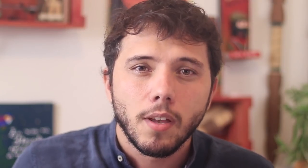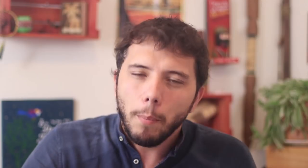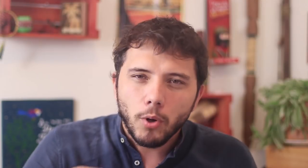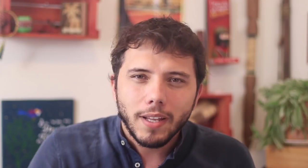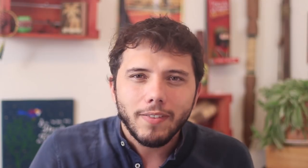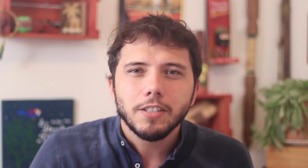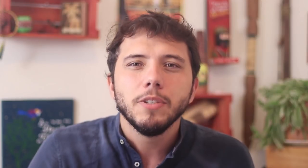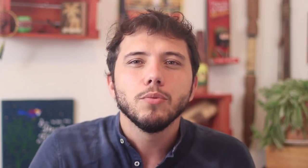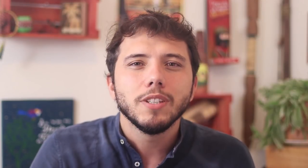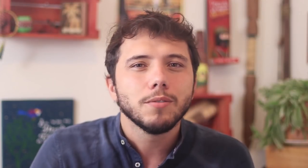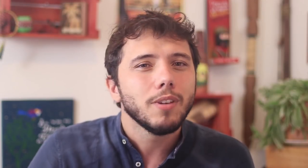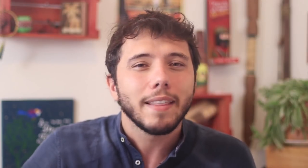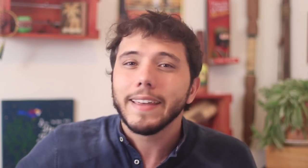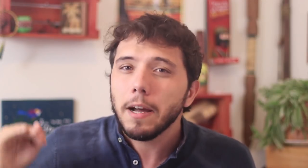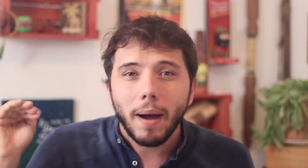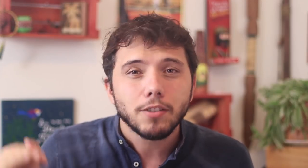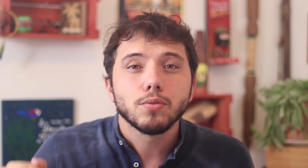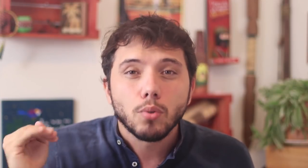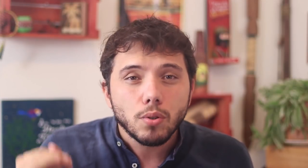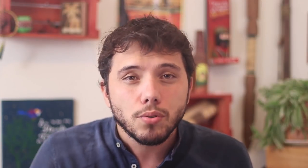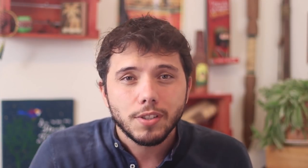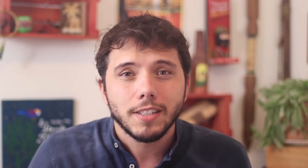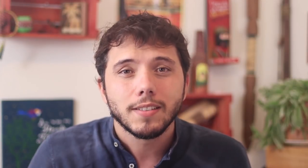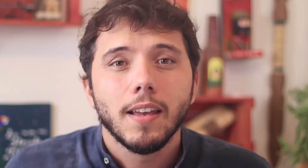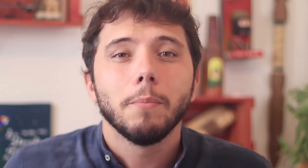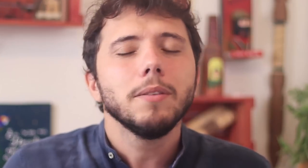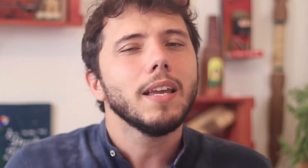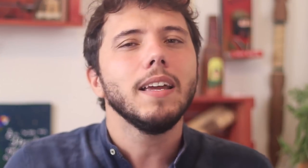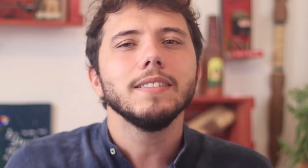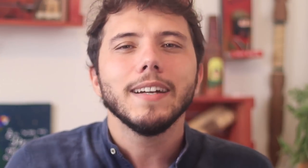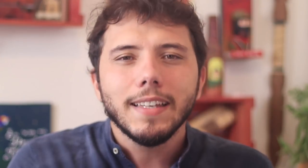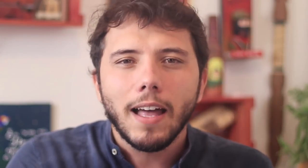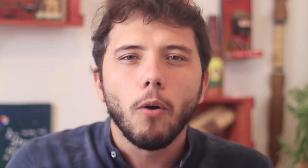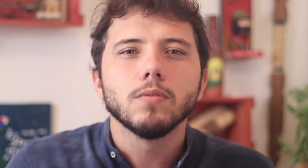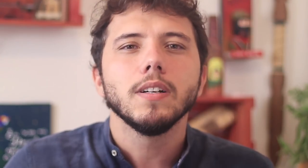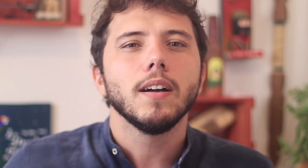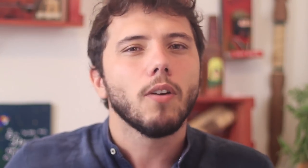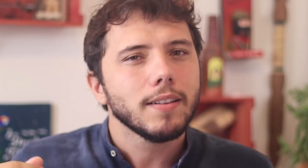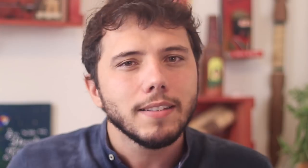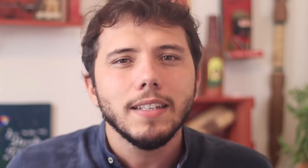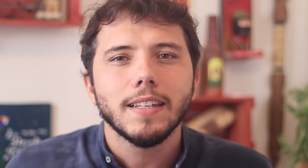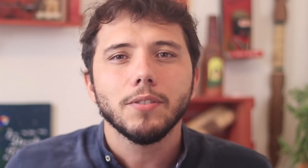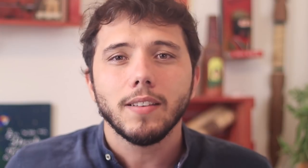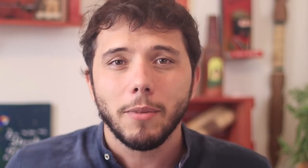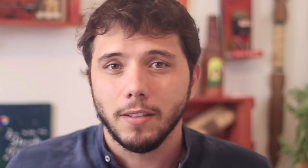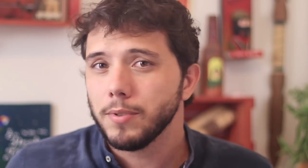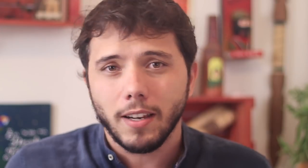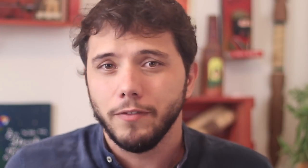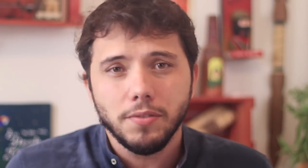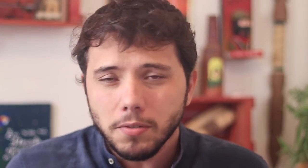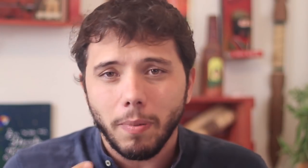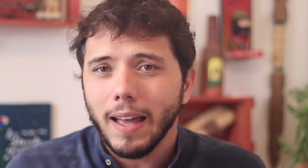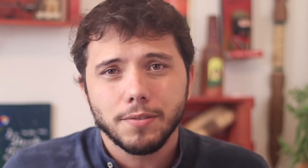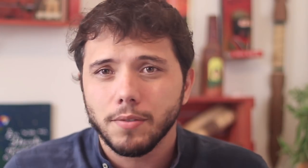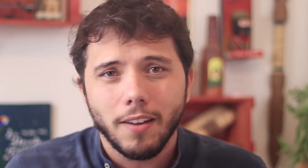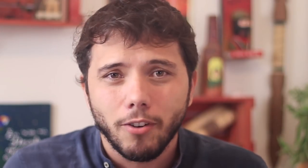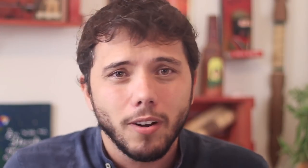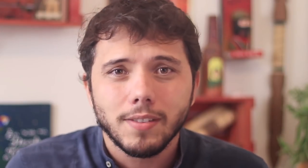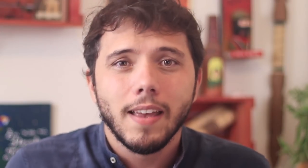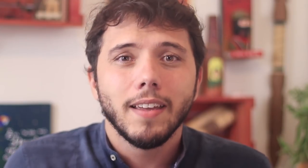His support base everyday is quickly diminishing. Even those that went along with it are now understanding that he is sacrificing their parents, their grandparents.